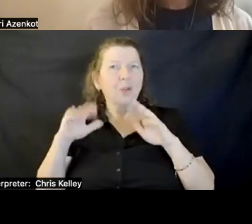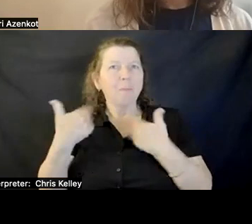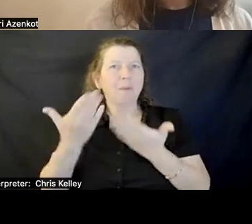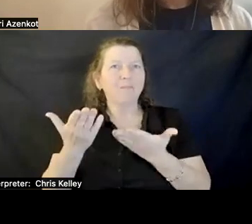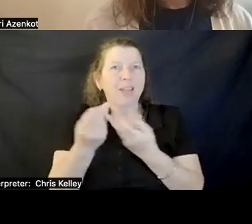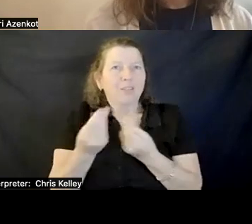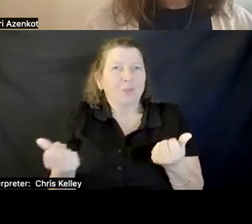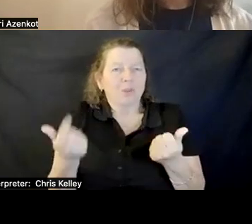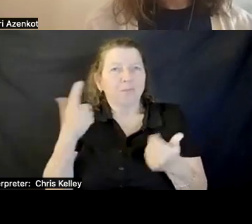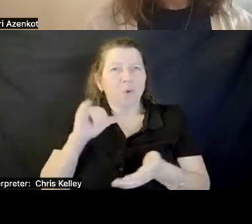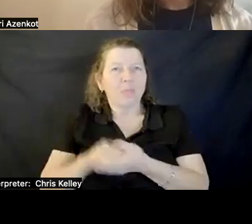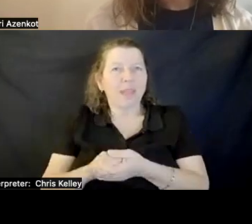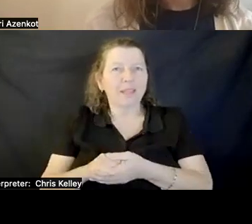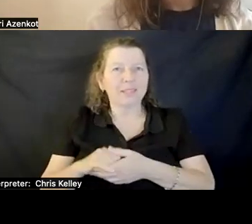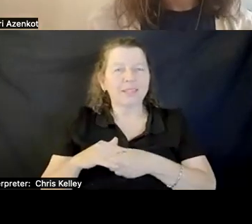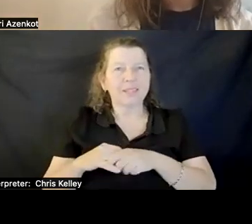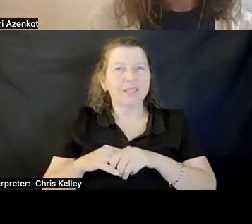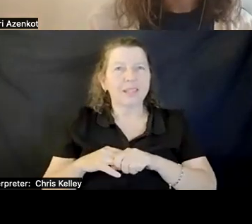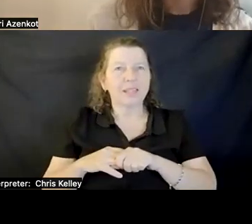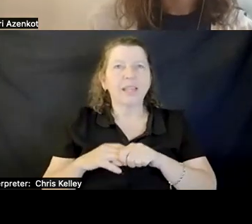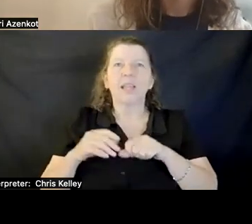ARE THERE A LOT OF RESEARCH PROJECTS FROM THEM,